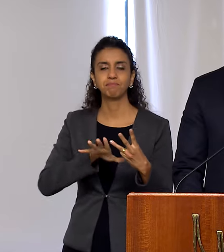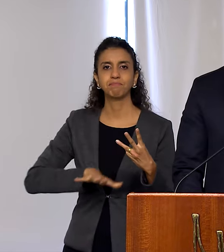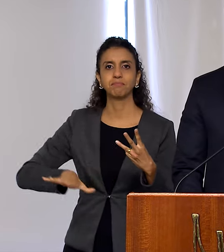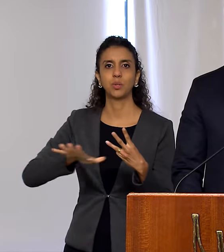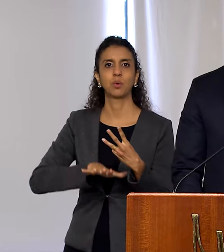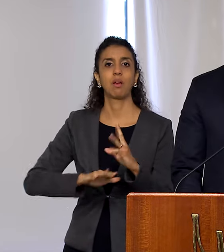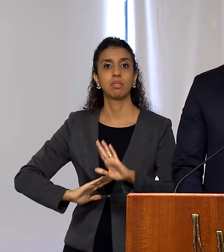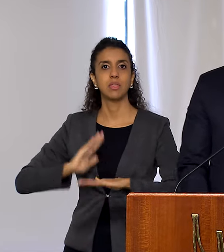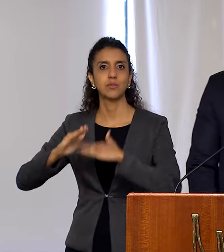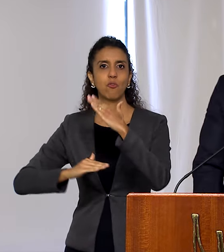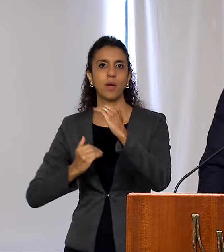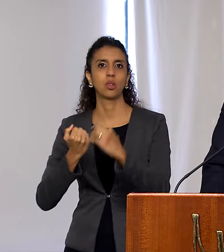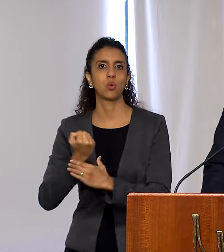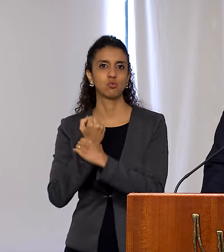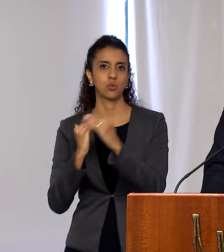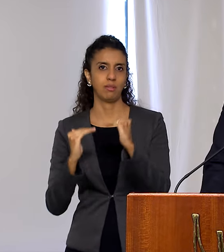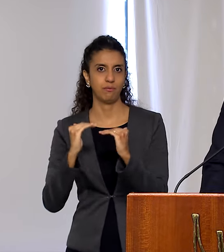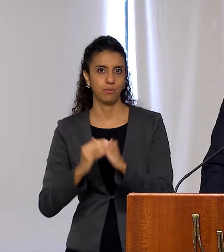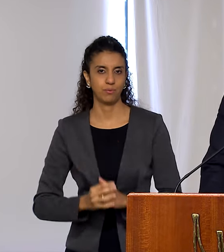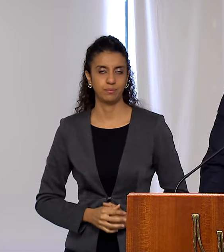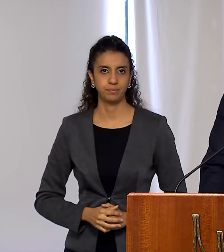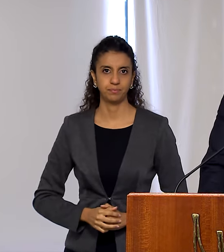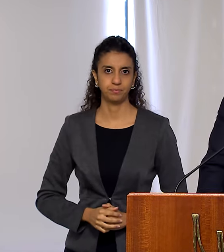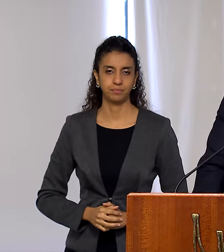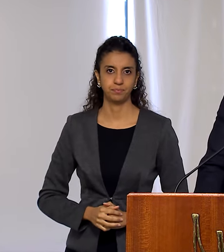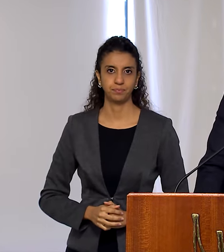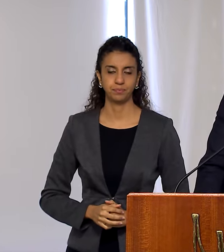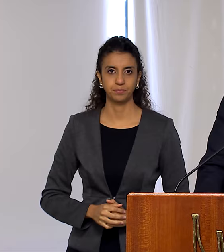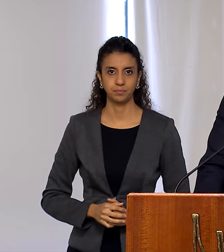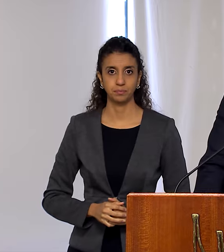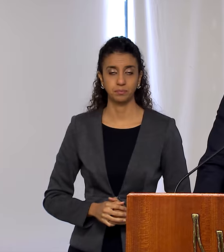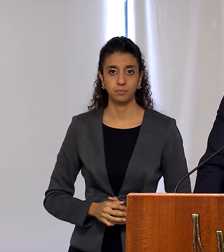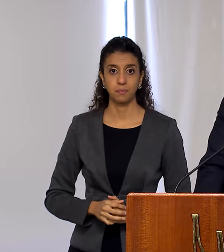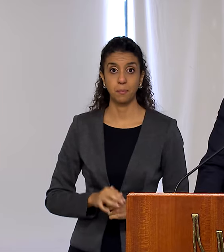and the urgency of sustainable development. The first urgency is to fight